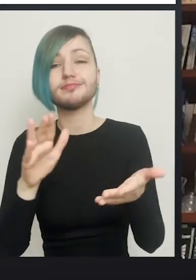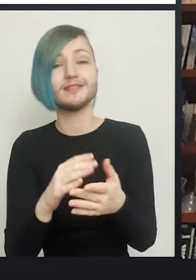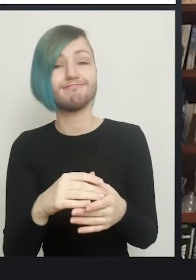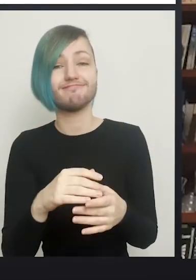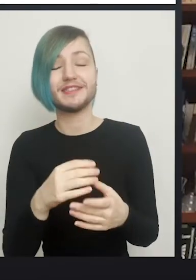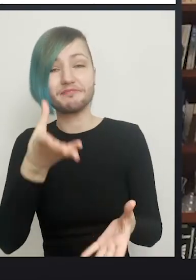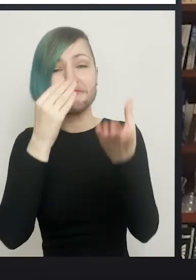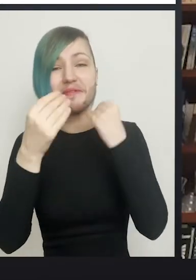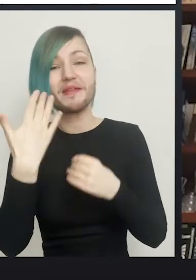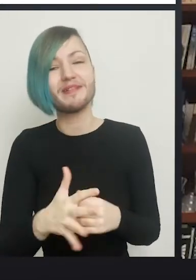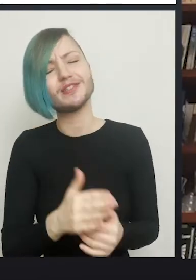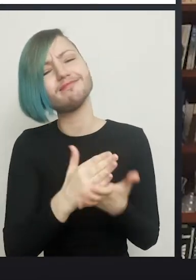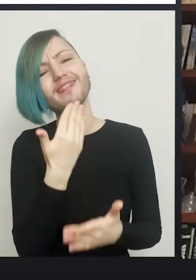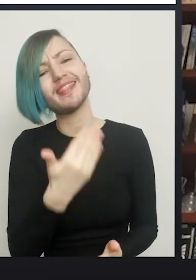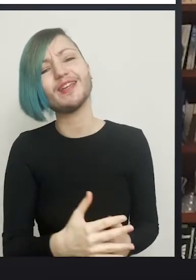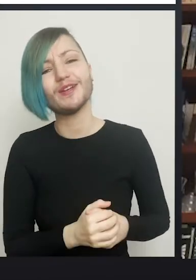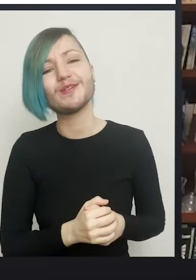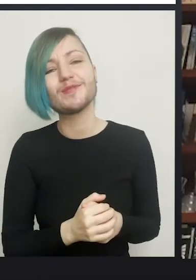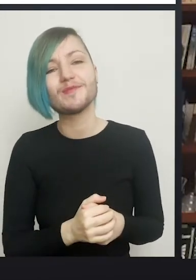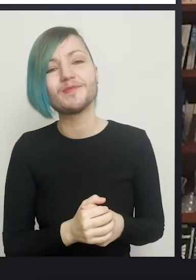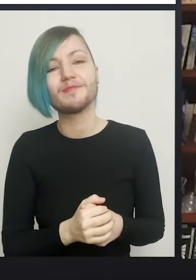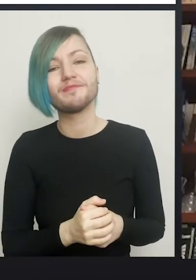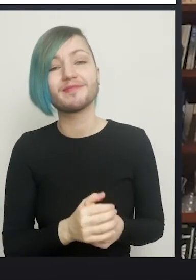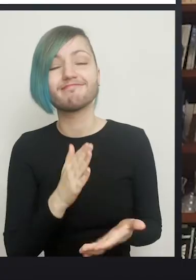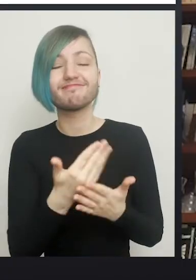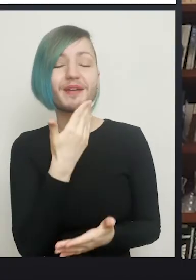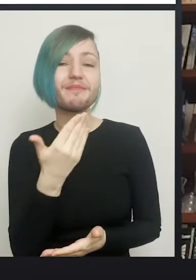so thank you so much. It's been an absolute delight. I am going to,